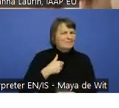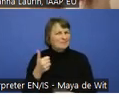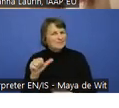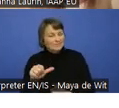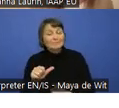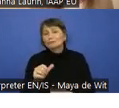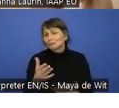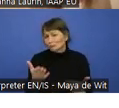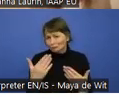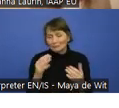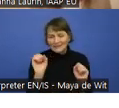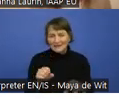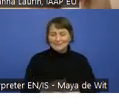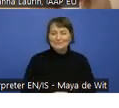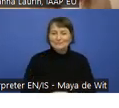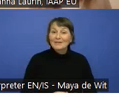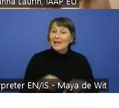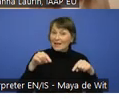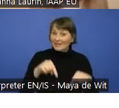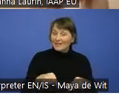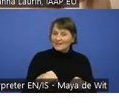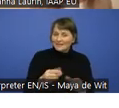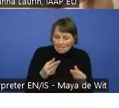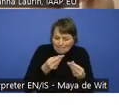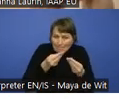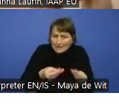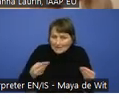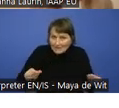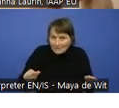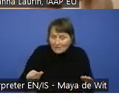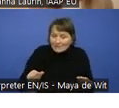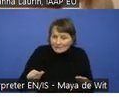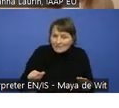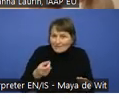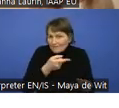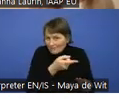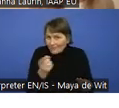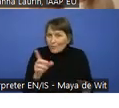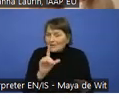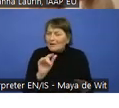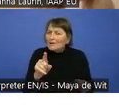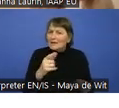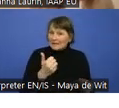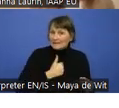And, of course, the content for this specific material to Daniel because he is kind of in charge of it.